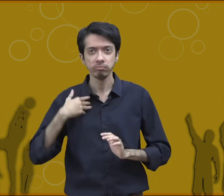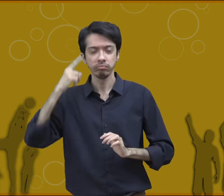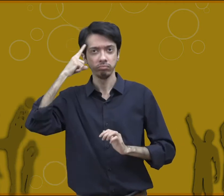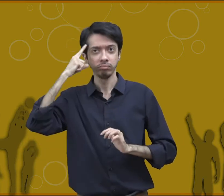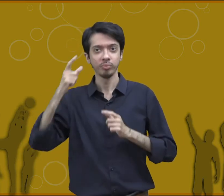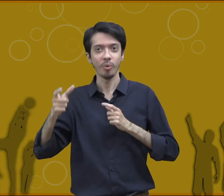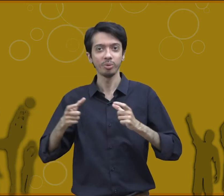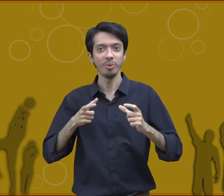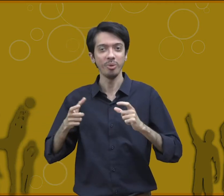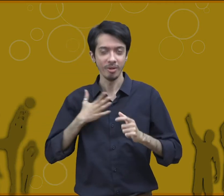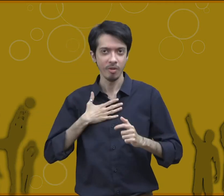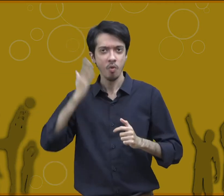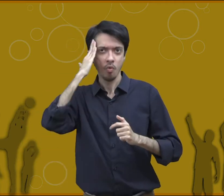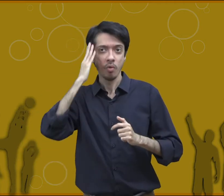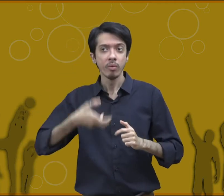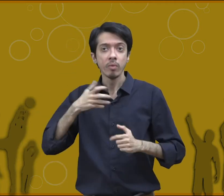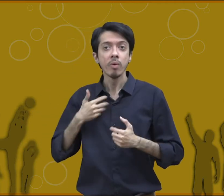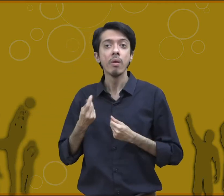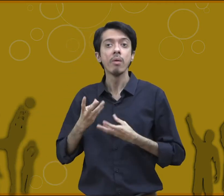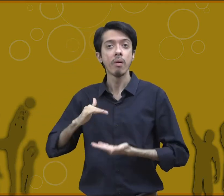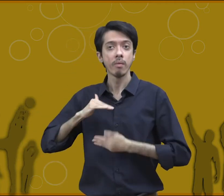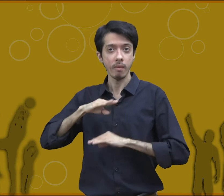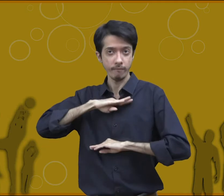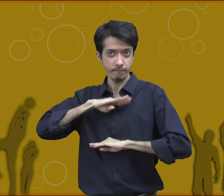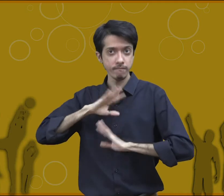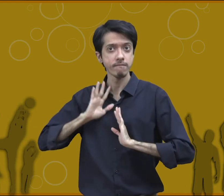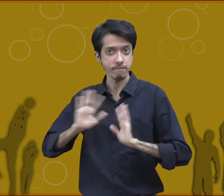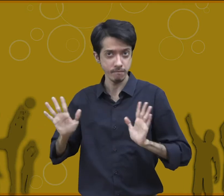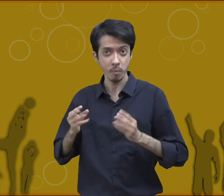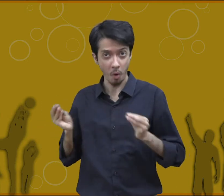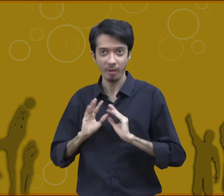individuals who would drink very little but they will start losing their balance so it is up to the